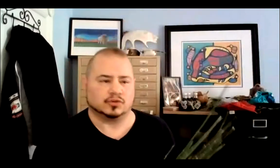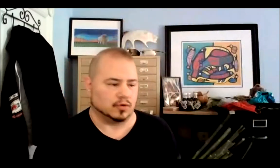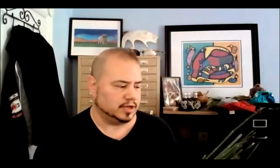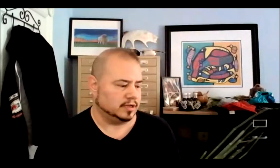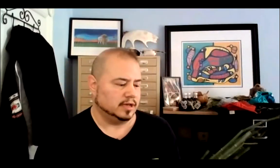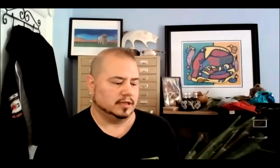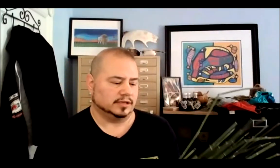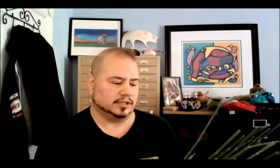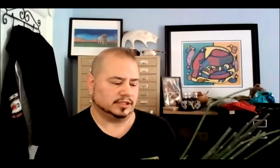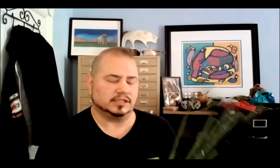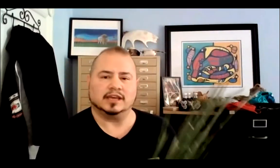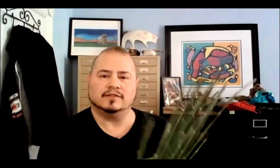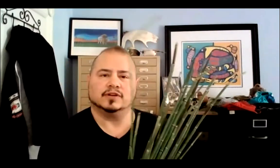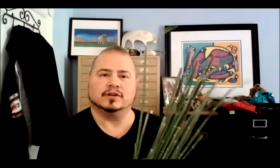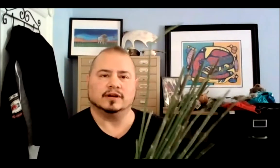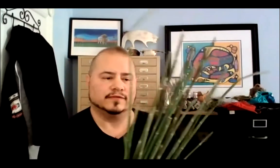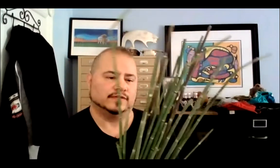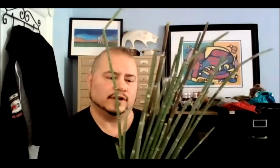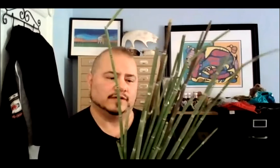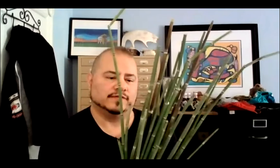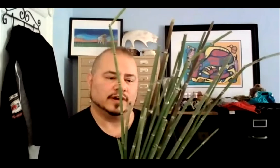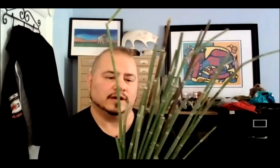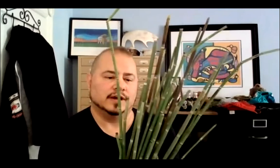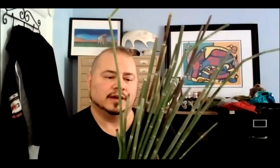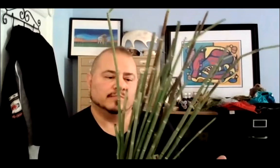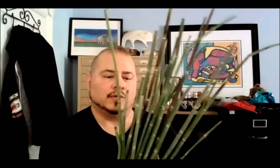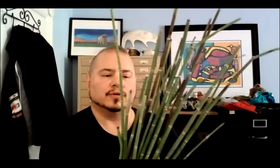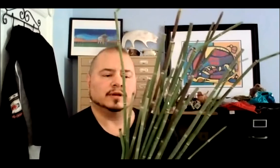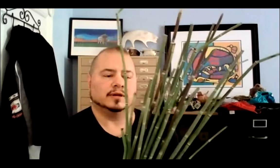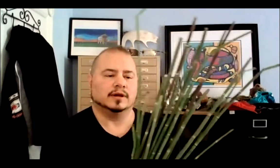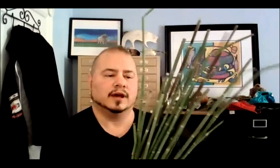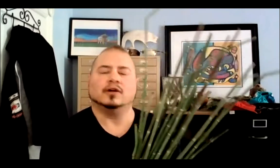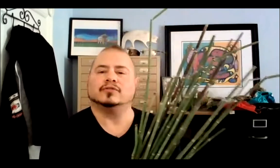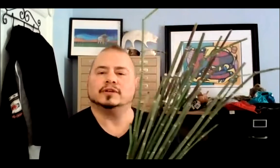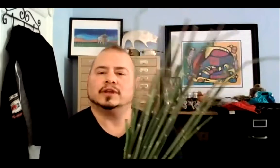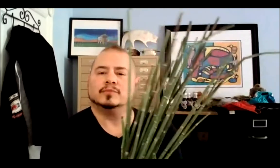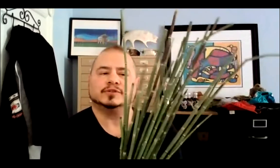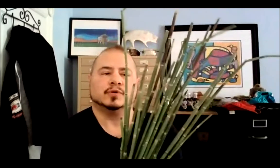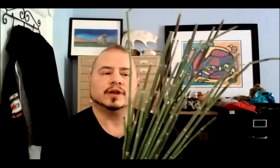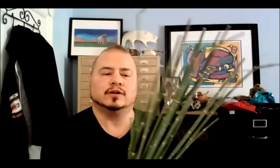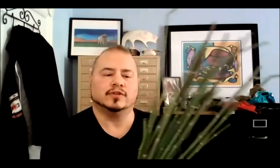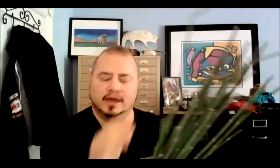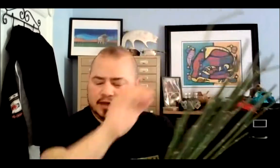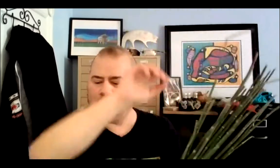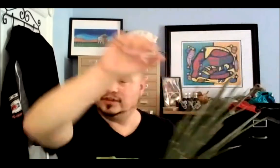and destroyed. This is a saviour of bone health, it helps bone health and all the